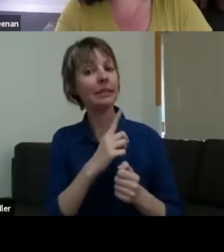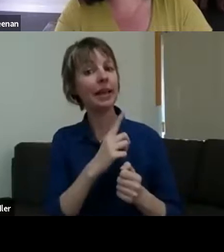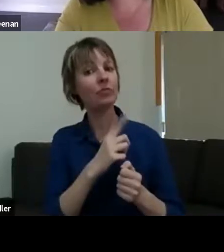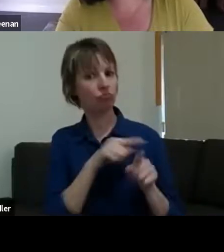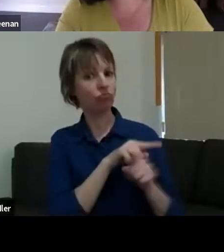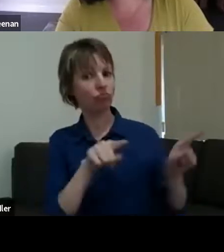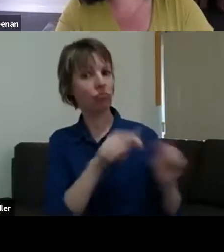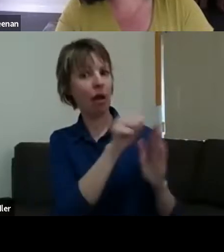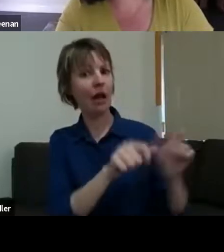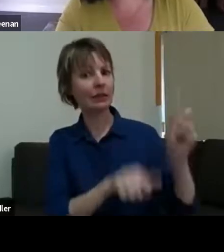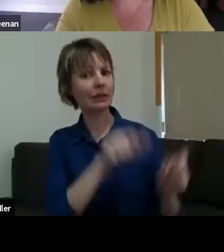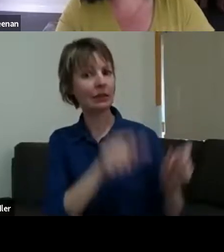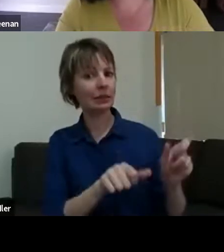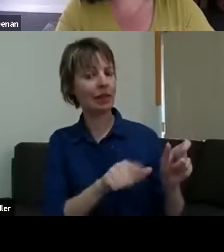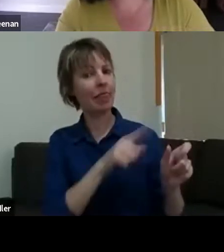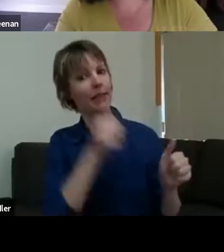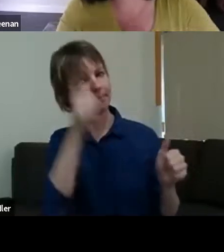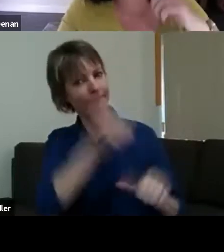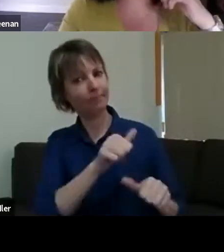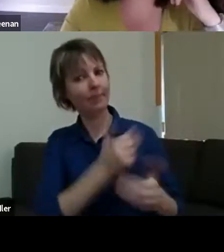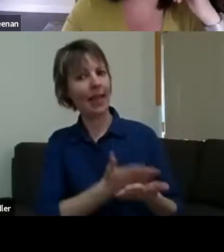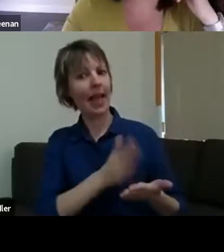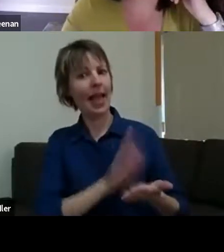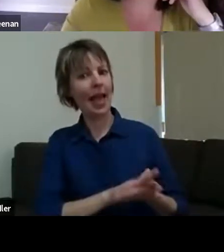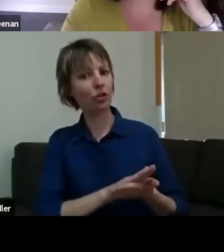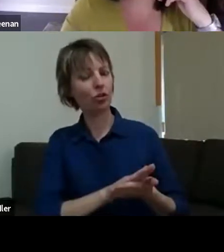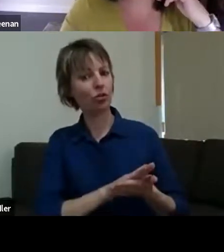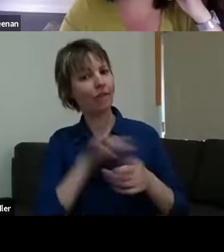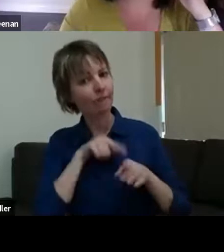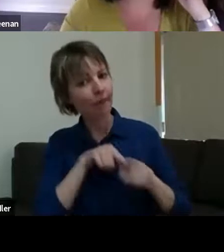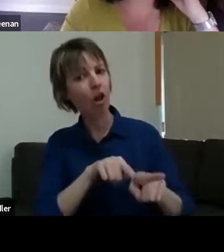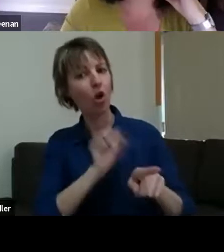listening to your intuition and letting your intuition guide you."